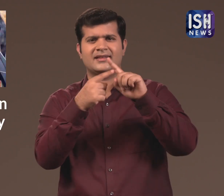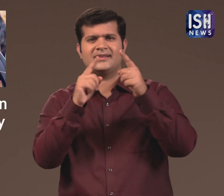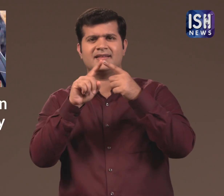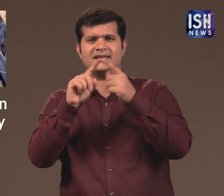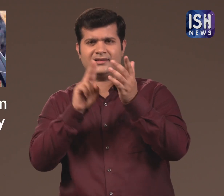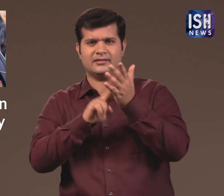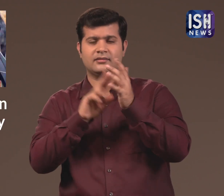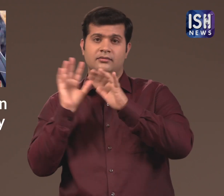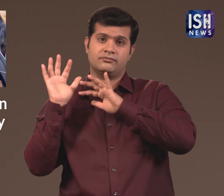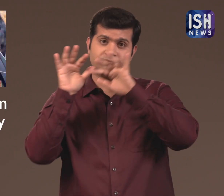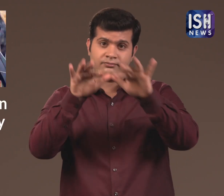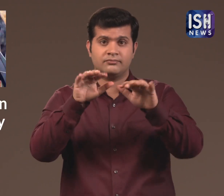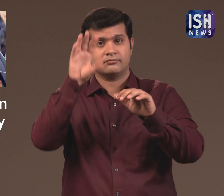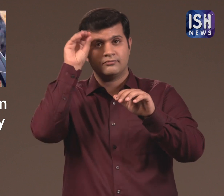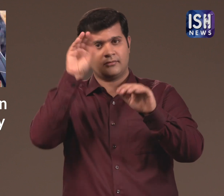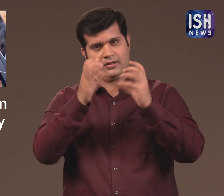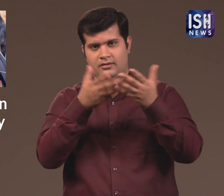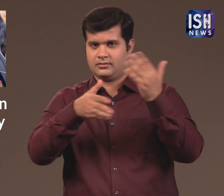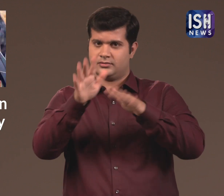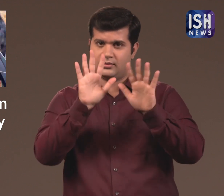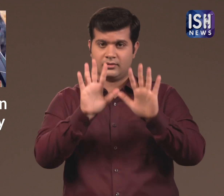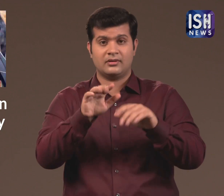Many teenagers attended this coaching class.